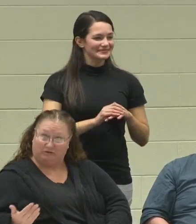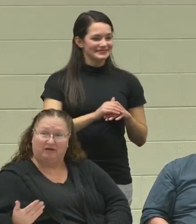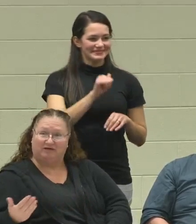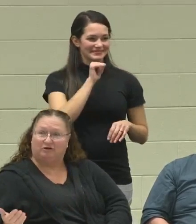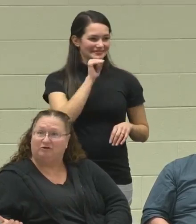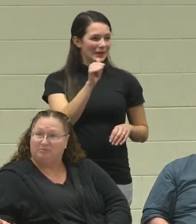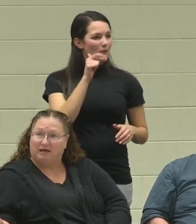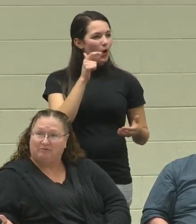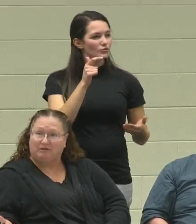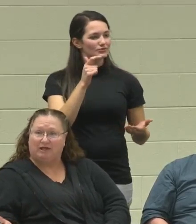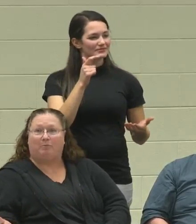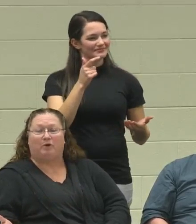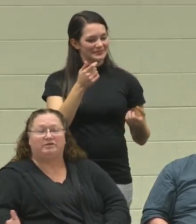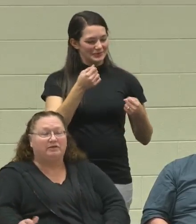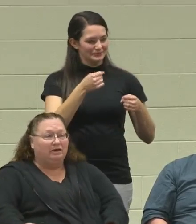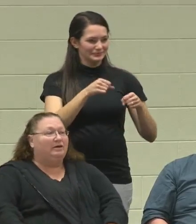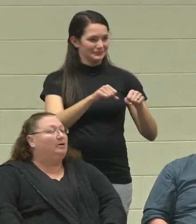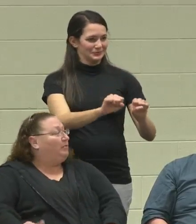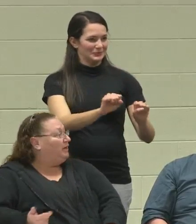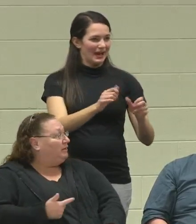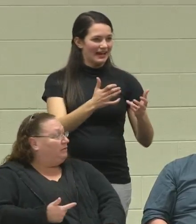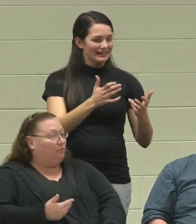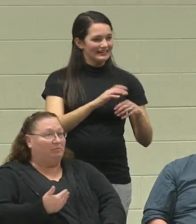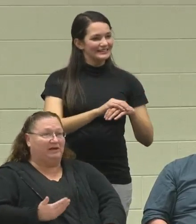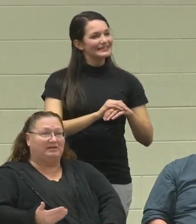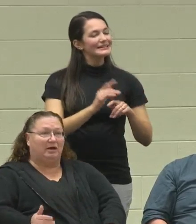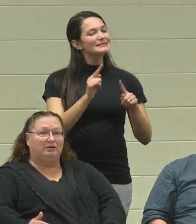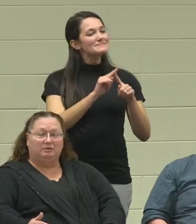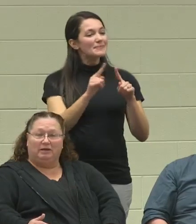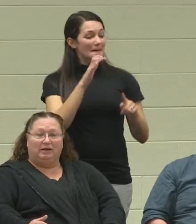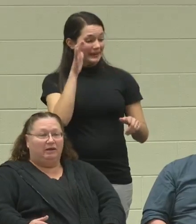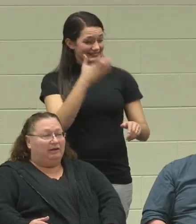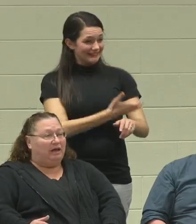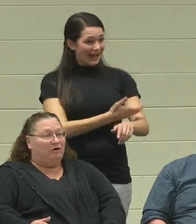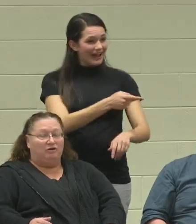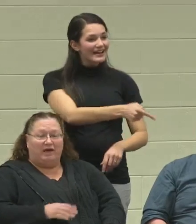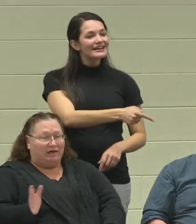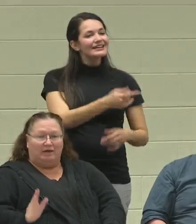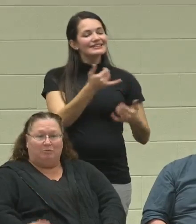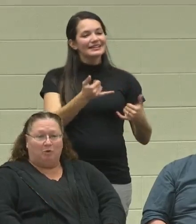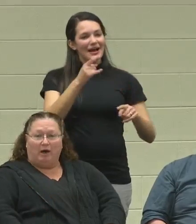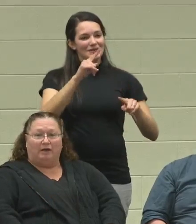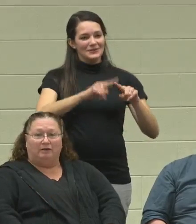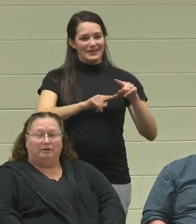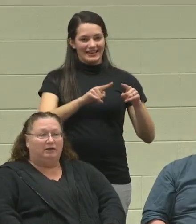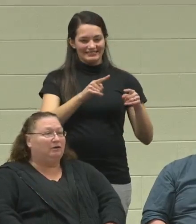exert themselves to that point. But with my son, now you can't keep him quiet. [Laugh]